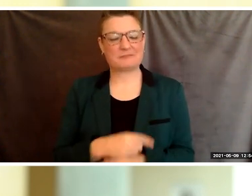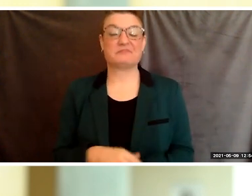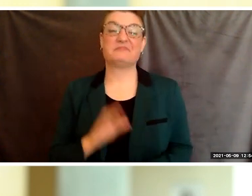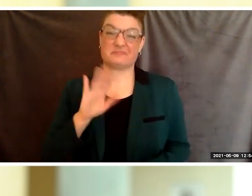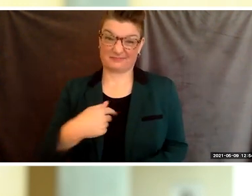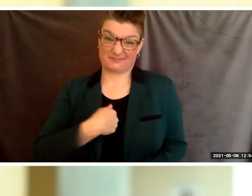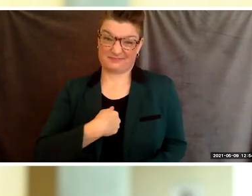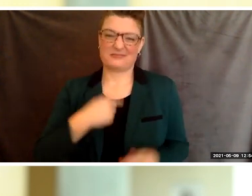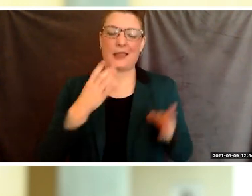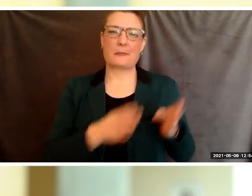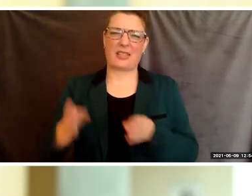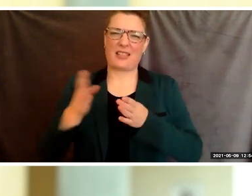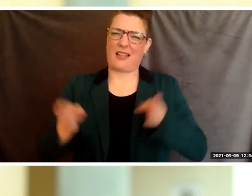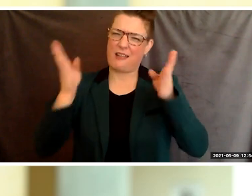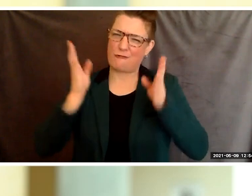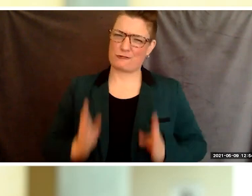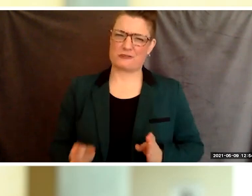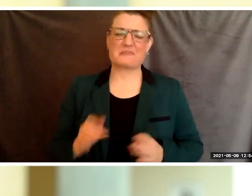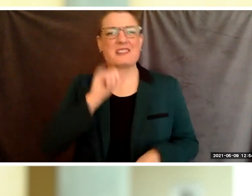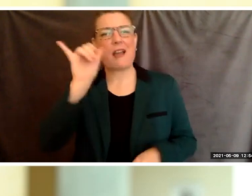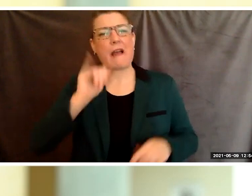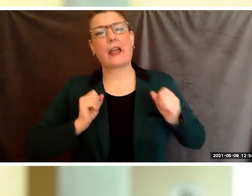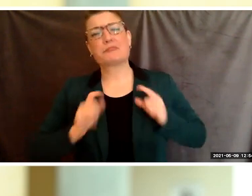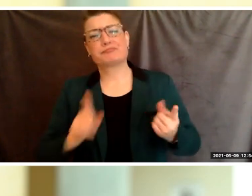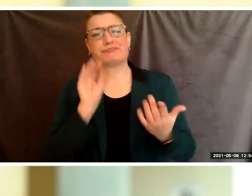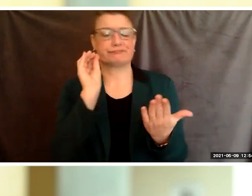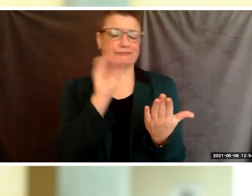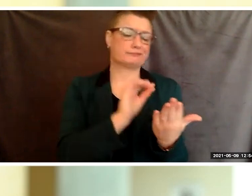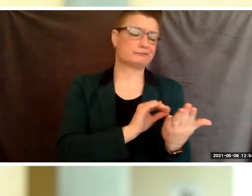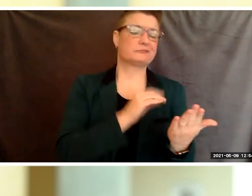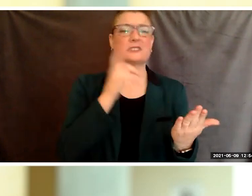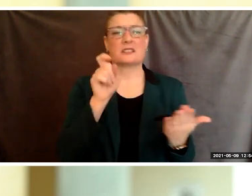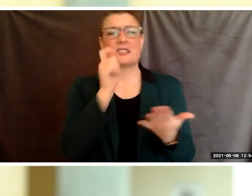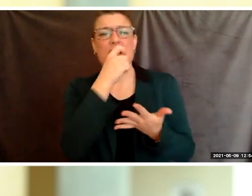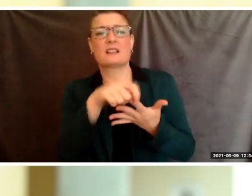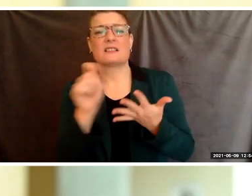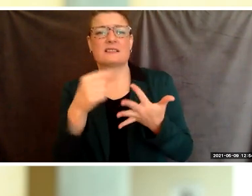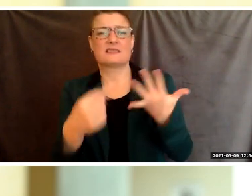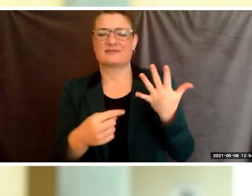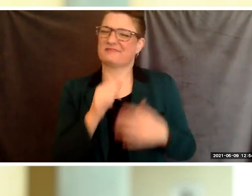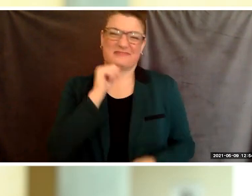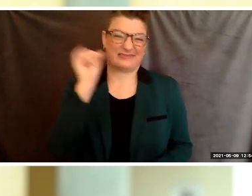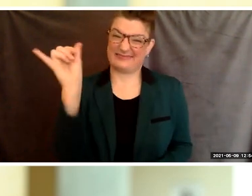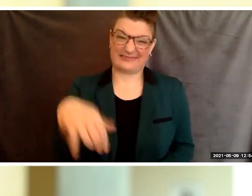"Okay, let me jot down what I have "to get done today planner." I'm the type of person that has a five,